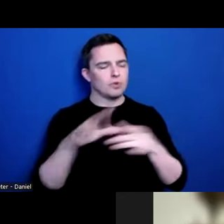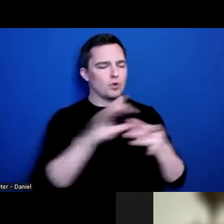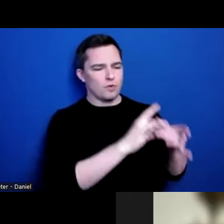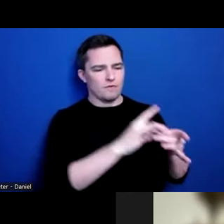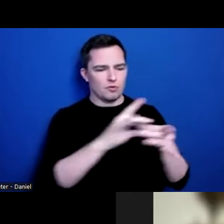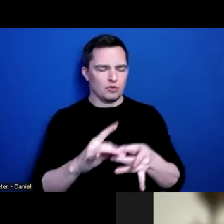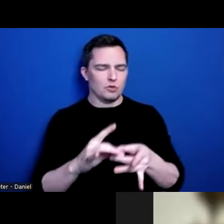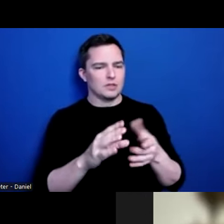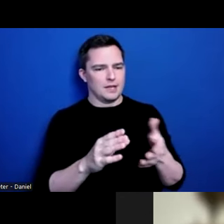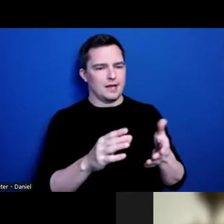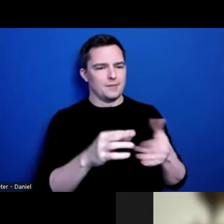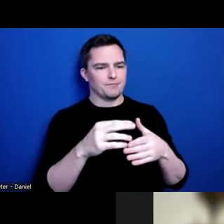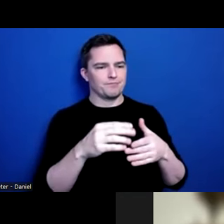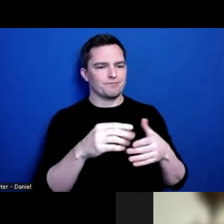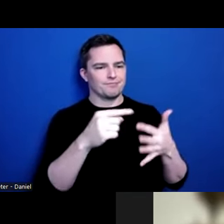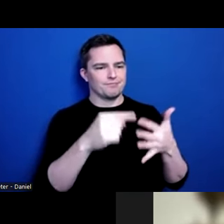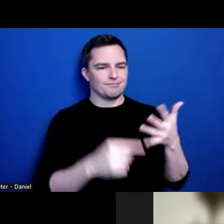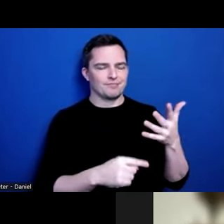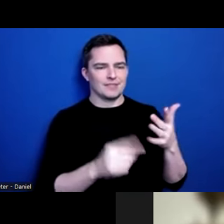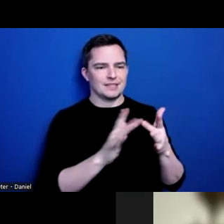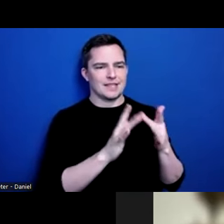And Jeff, actually, as you were talking, I was